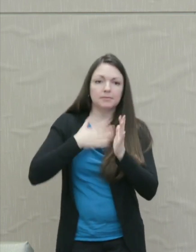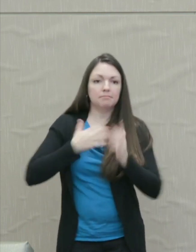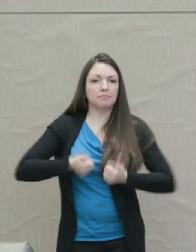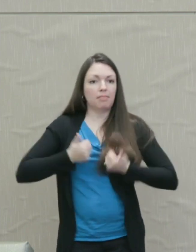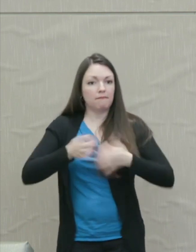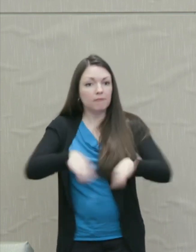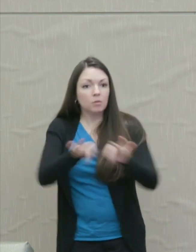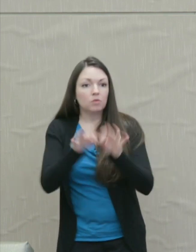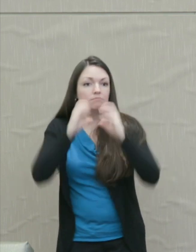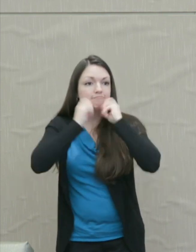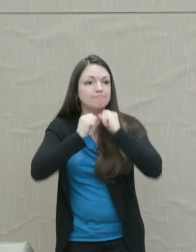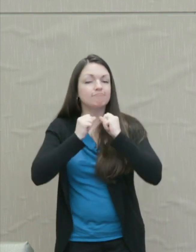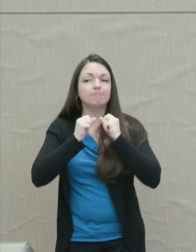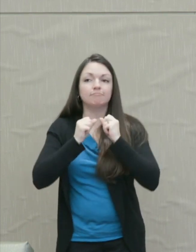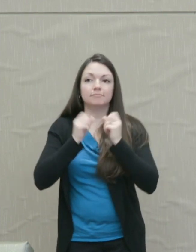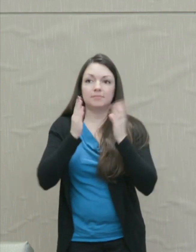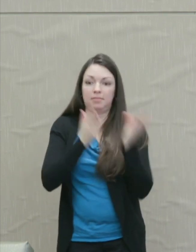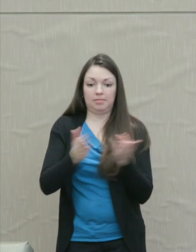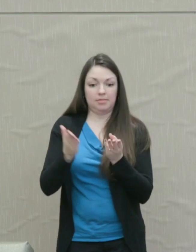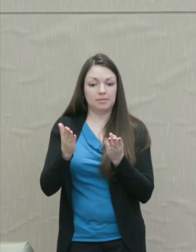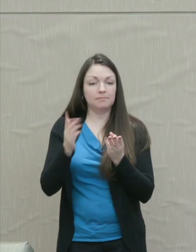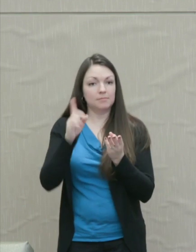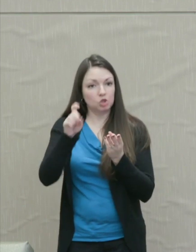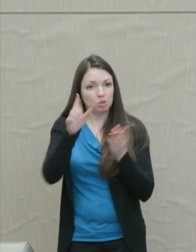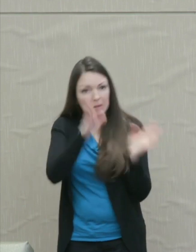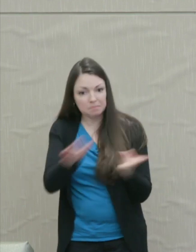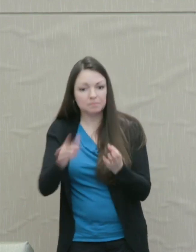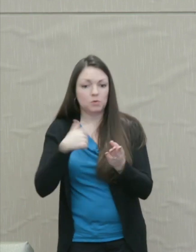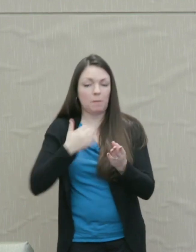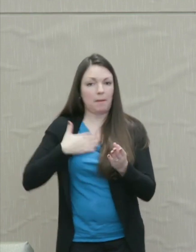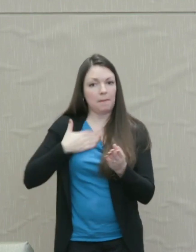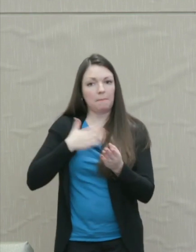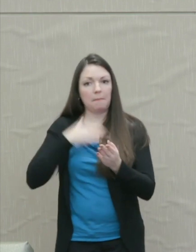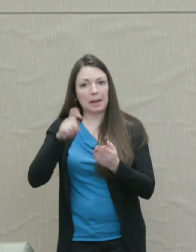Things ought to be arranged so that I'm happy and my needs are met.